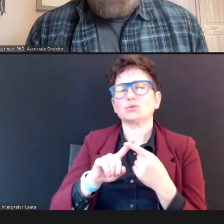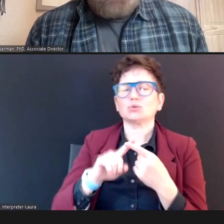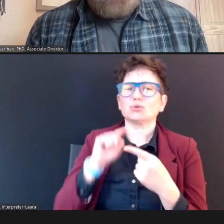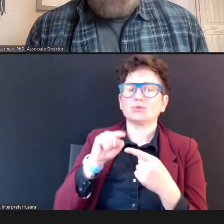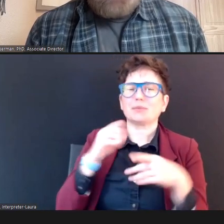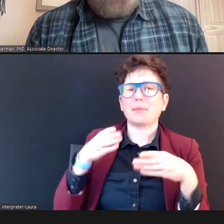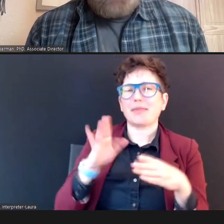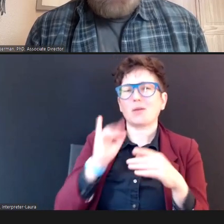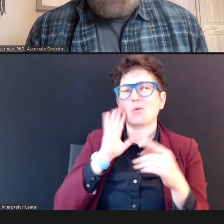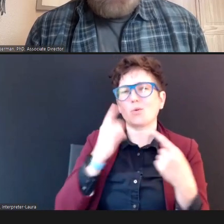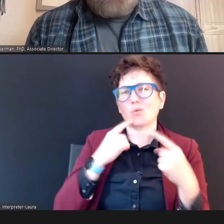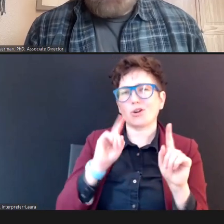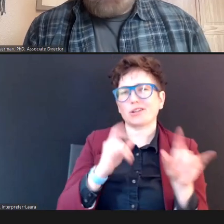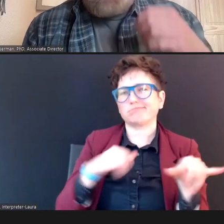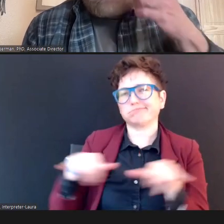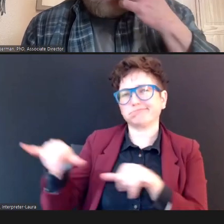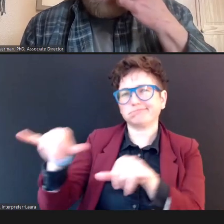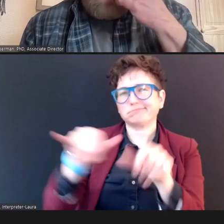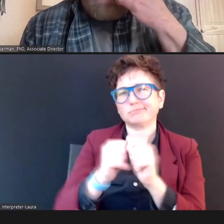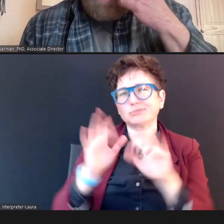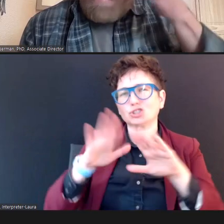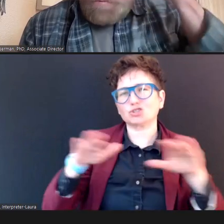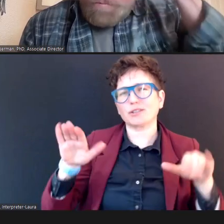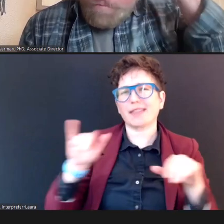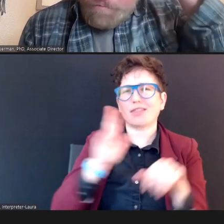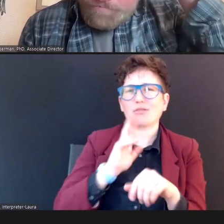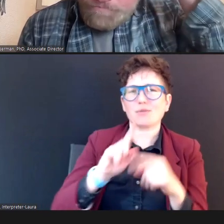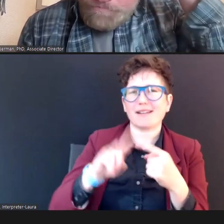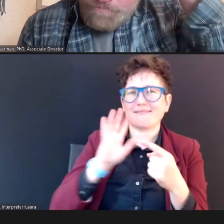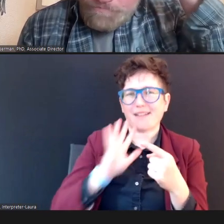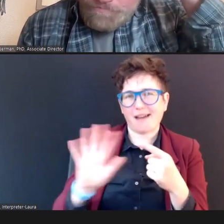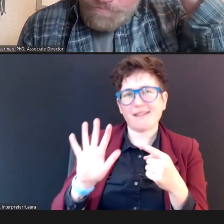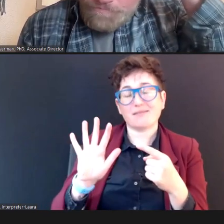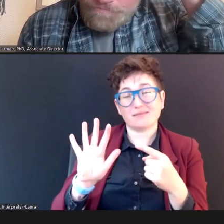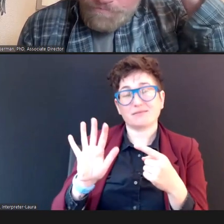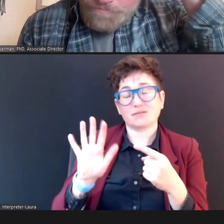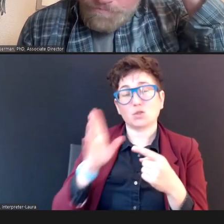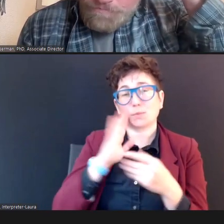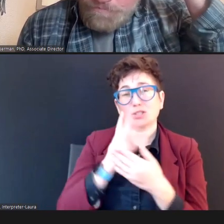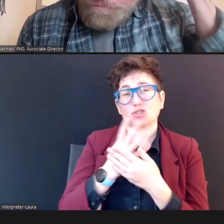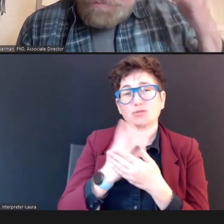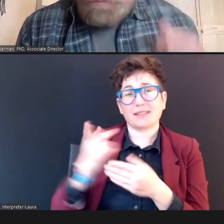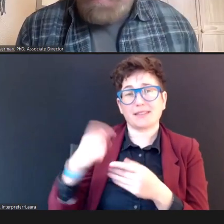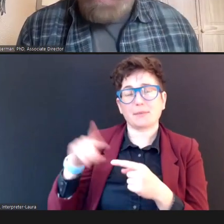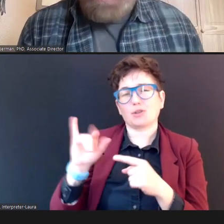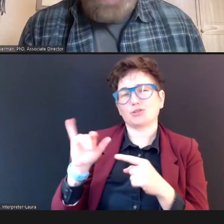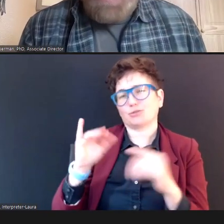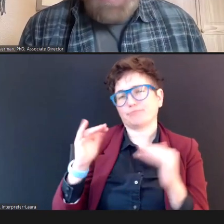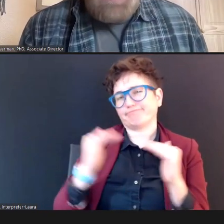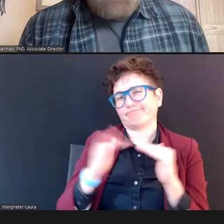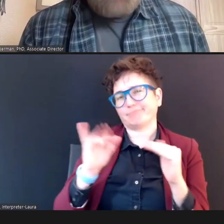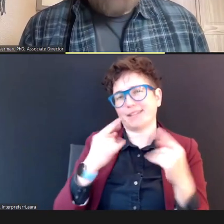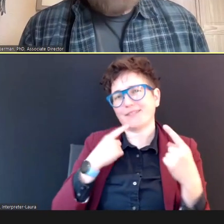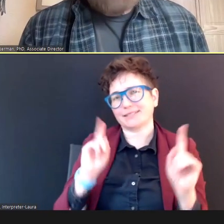that 3 to 5 age group that you would be screening and it's equally as effective.